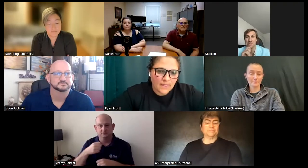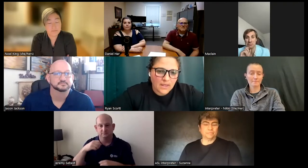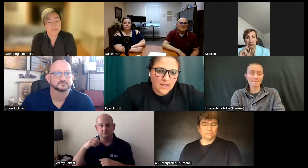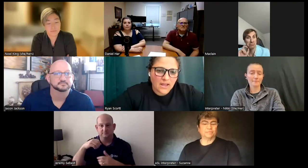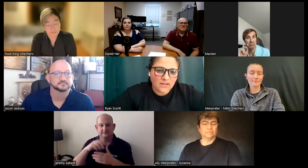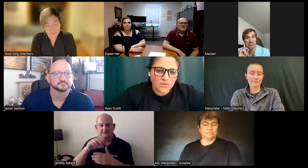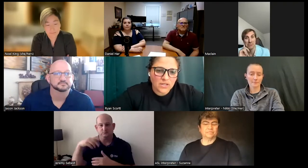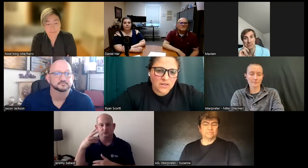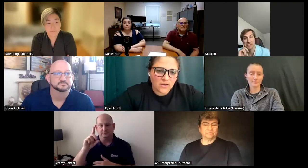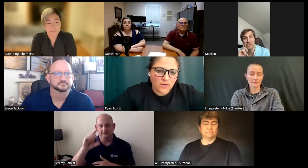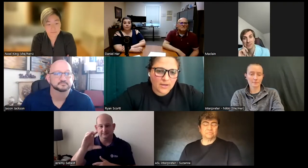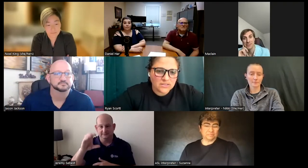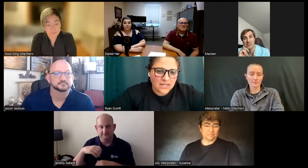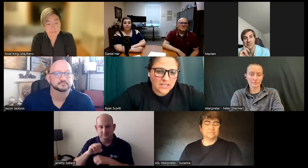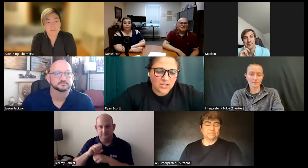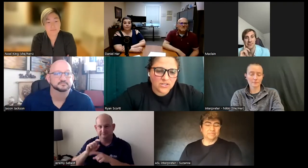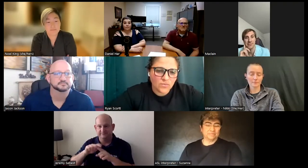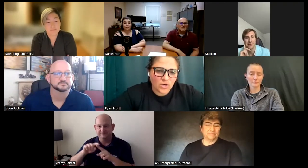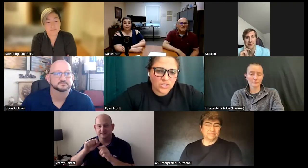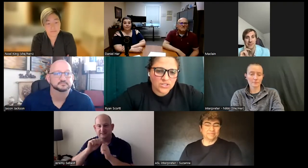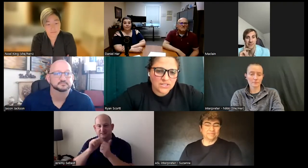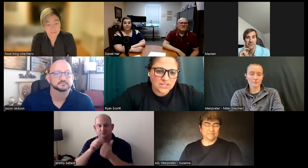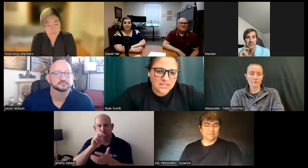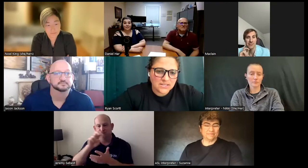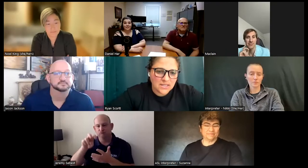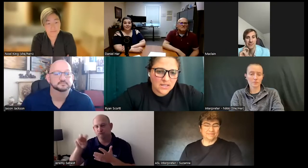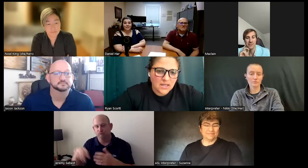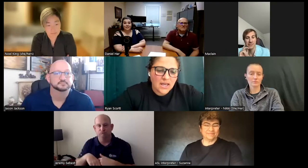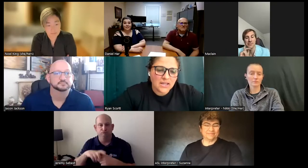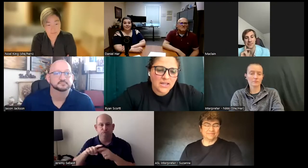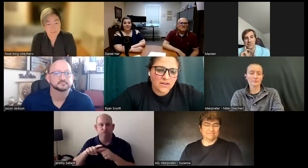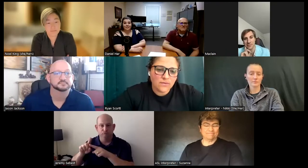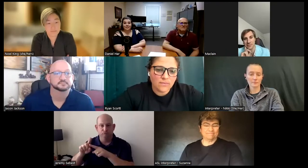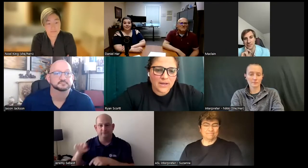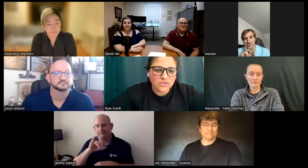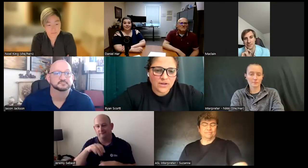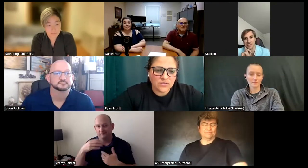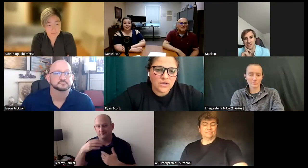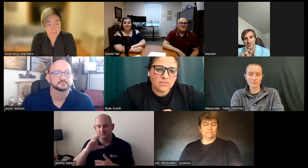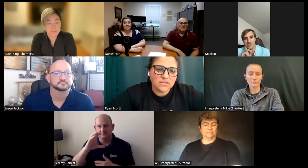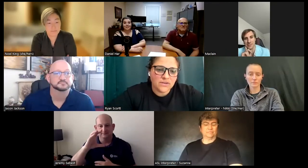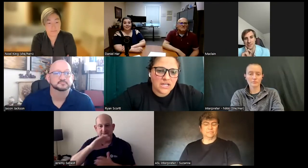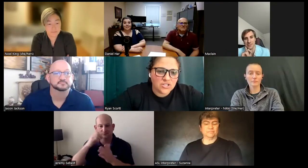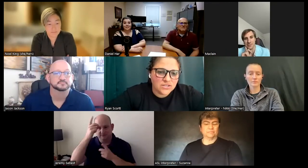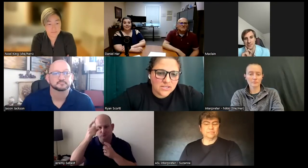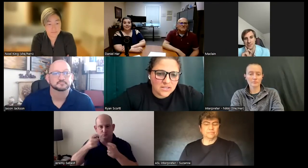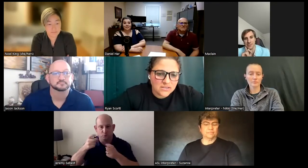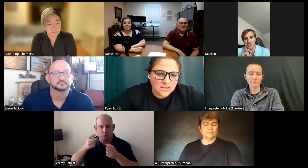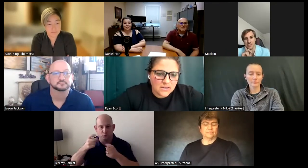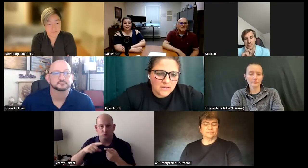and I have been working there for about 10 years in Washington DC and have bounced around to a couple different agencies.